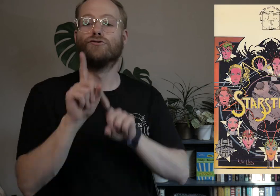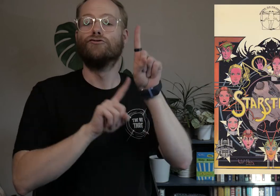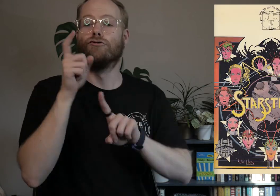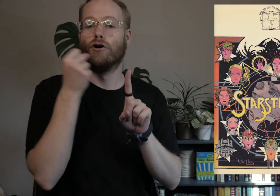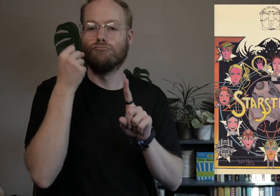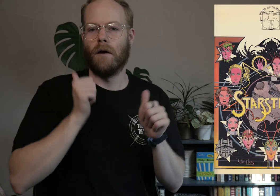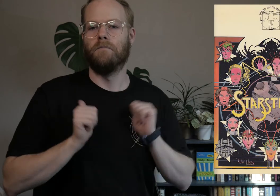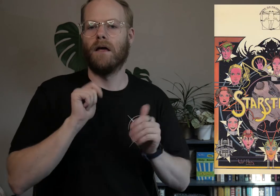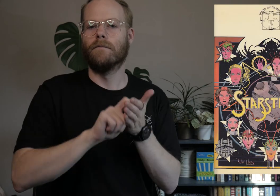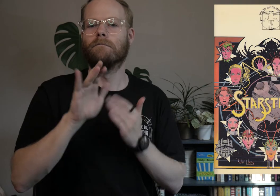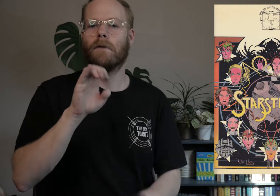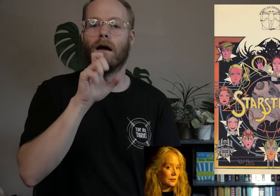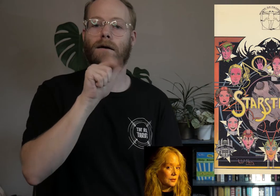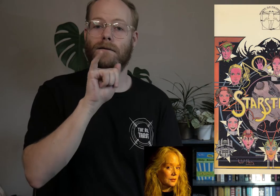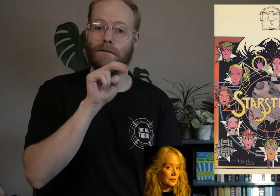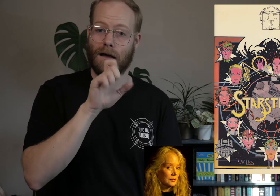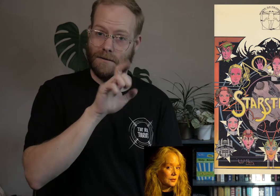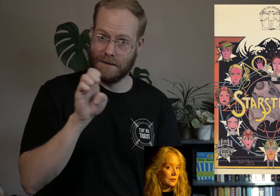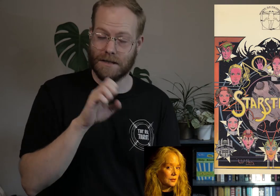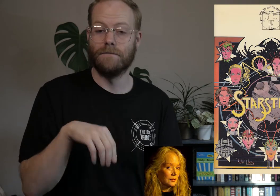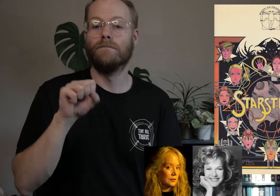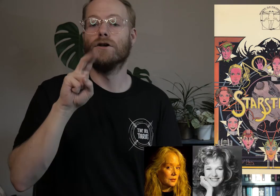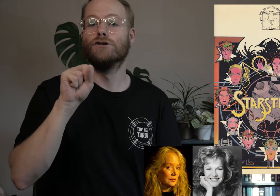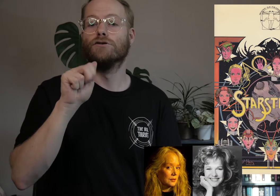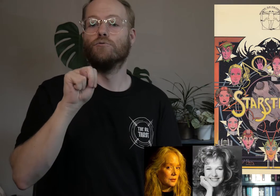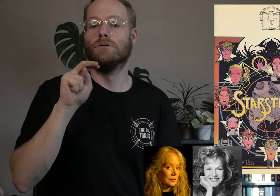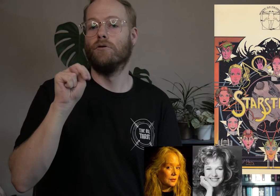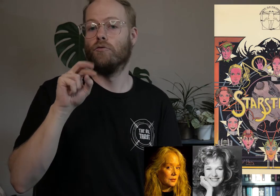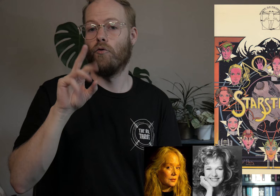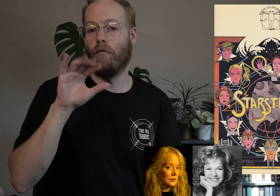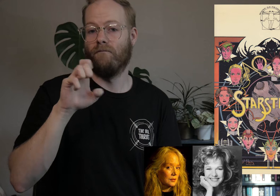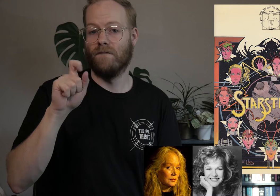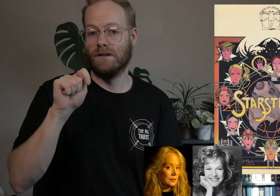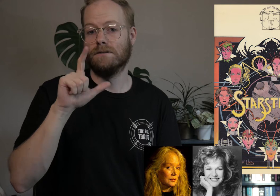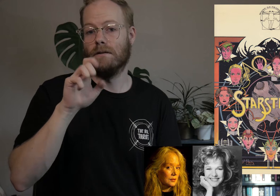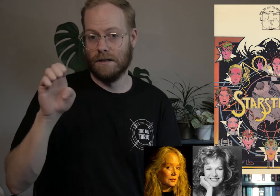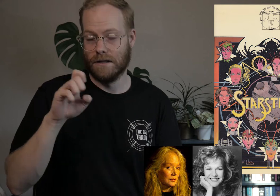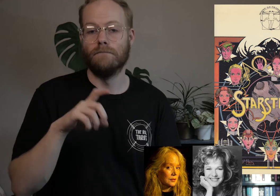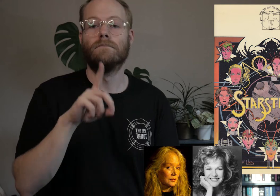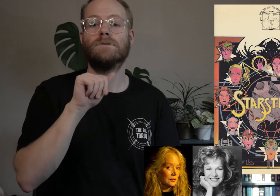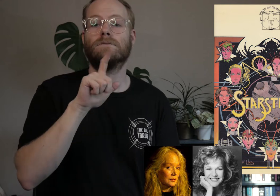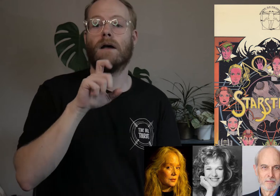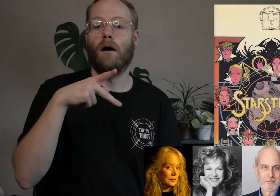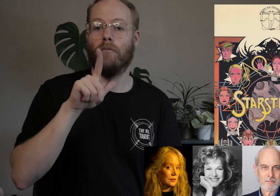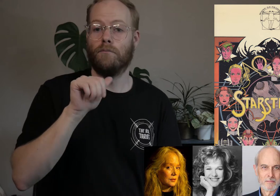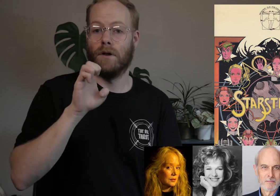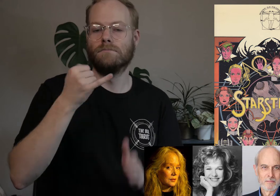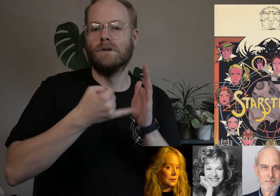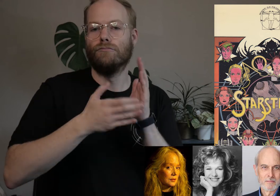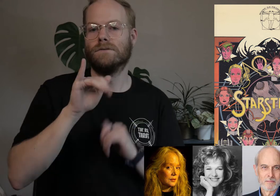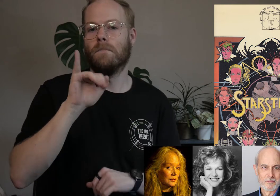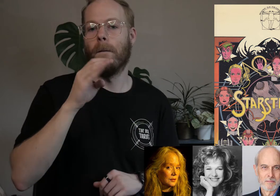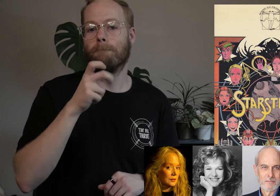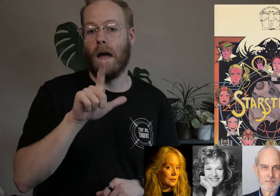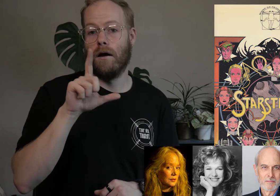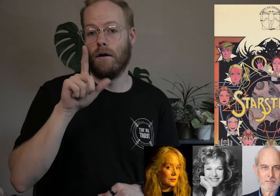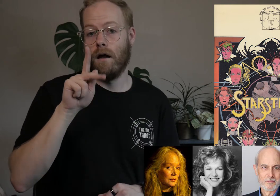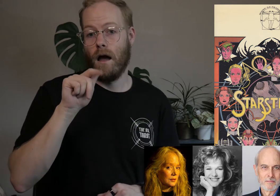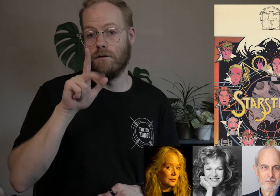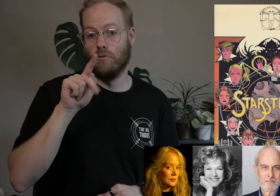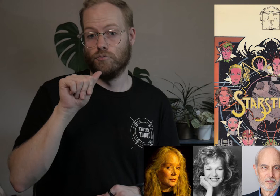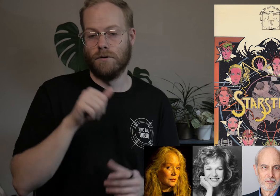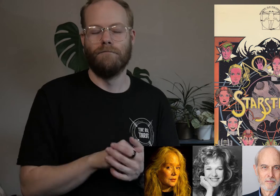Starstruck: The Play by Elaine Lee, Susan Norfleet Lee, Dale Place, illustrated by Michael Kaluta.